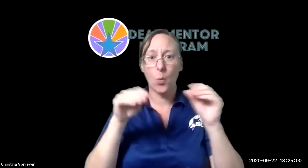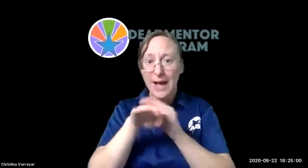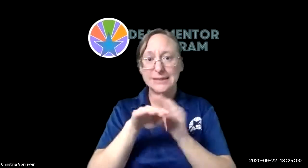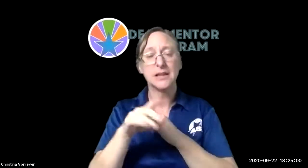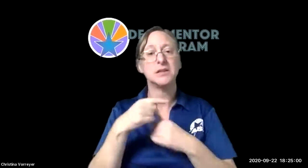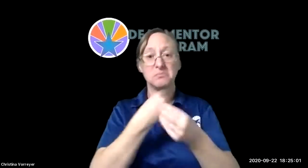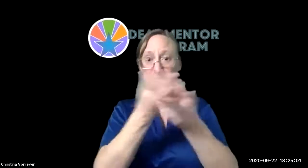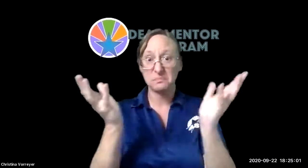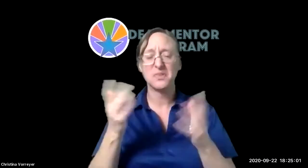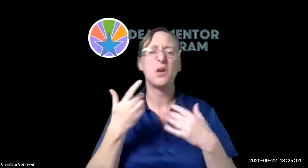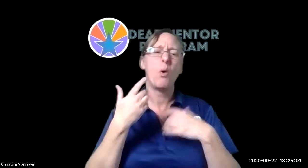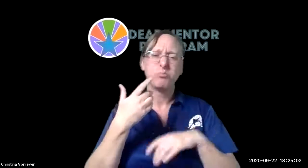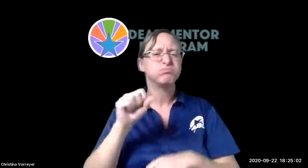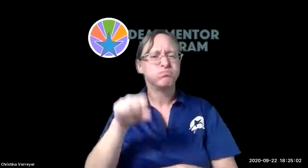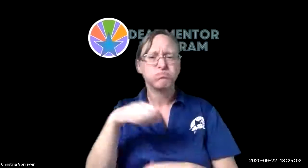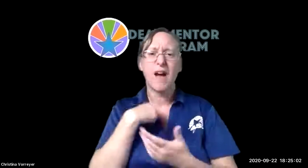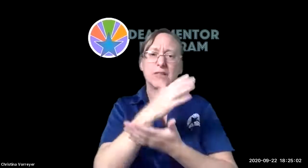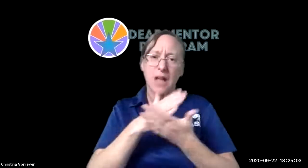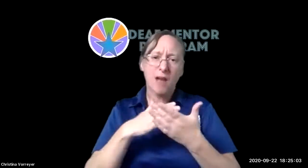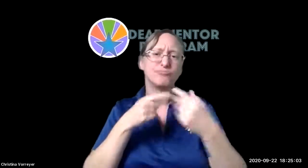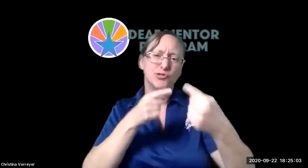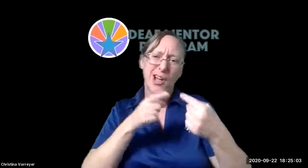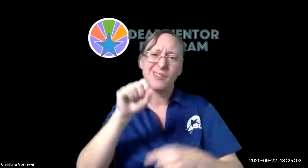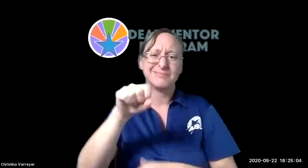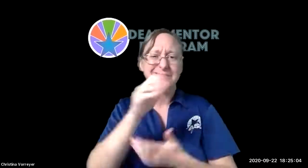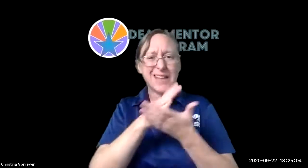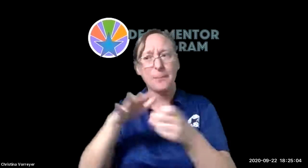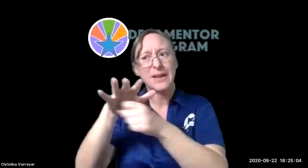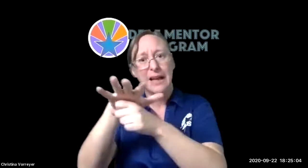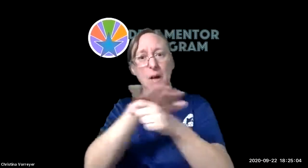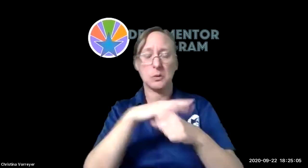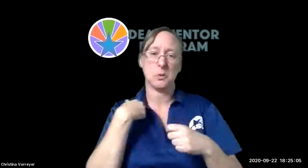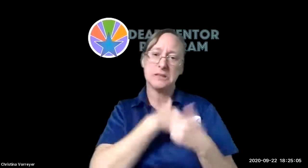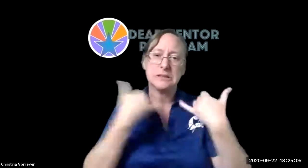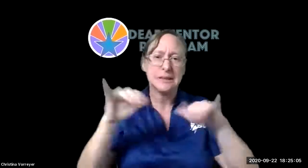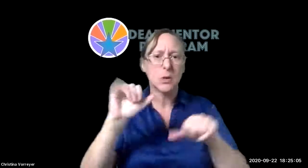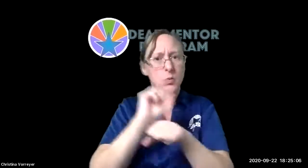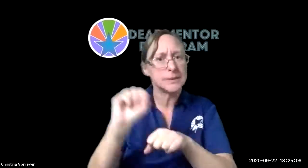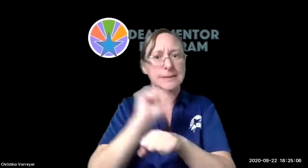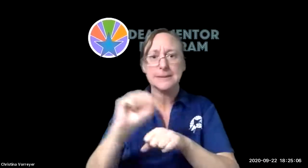huge help because otherwise a lot of our families wouldn't have access to our services